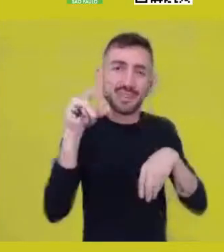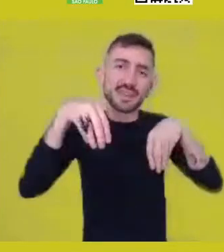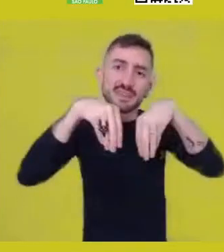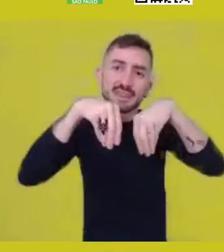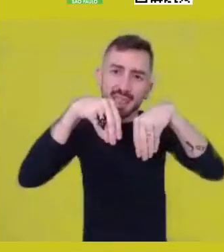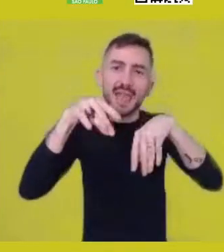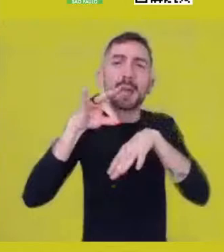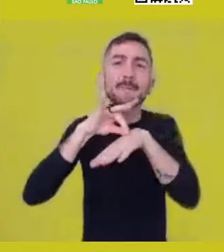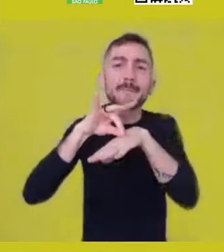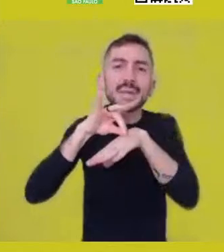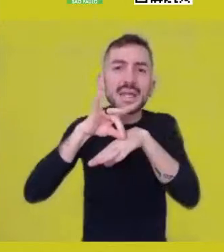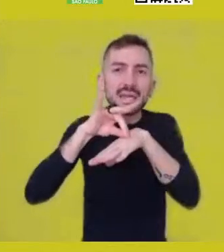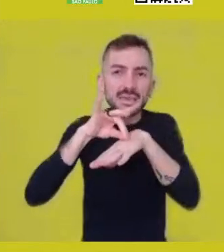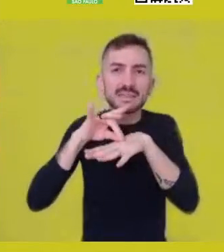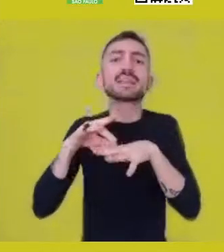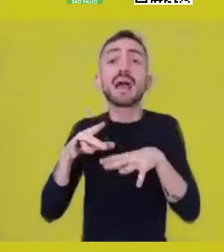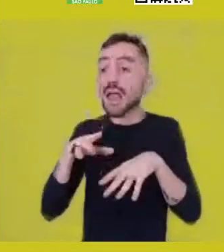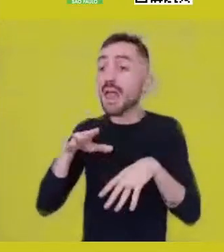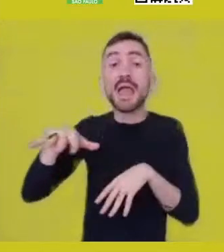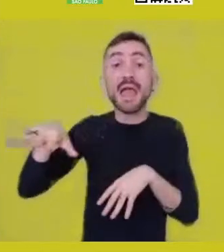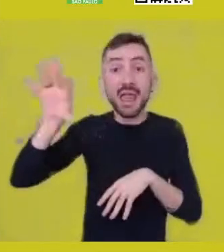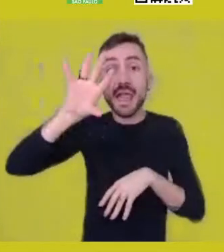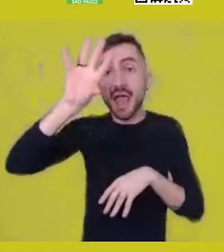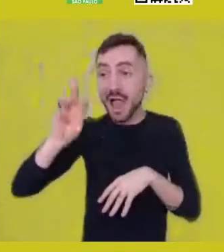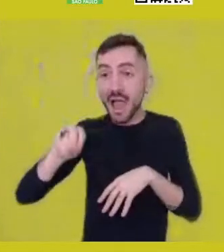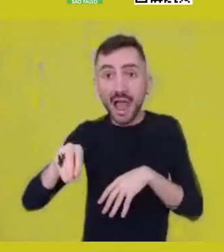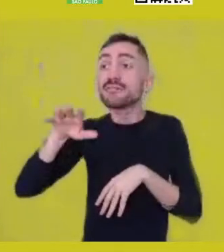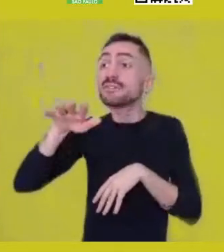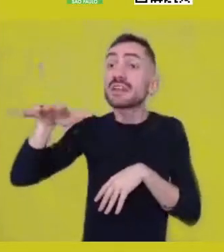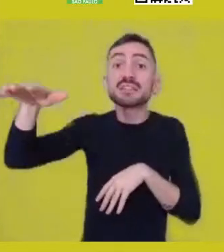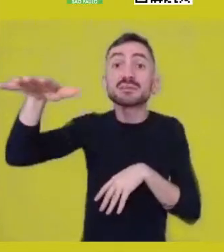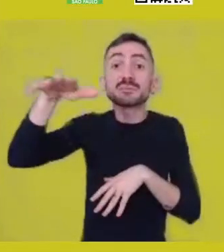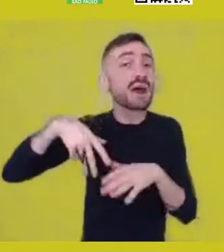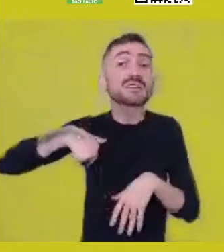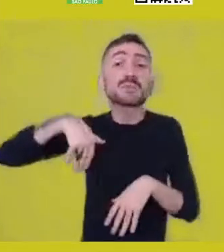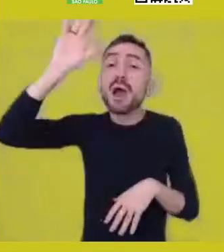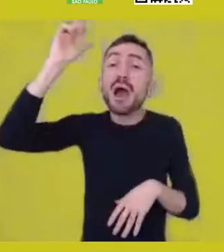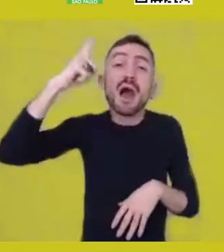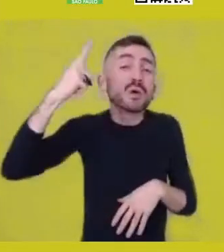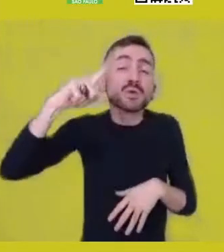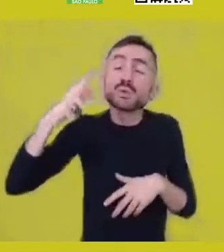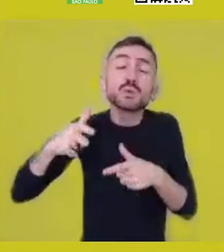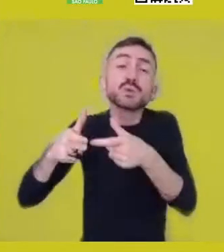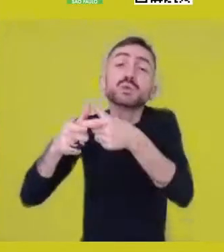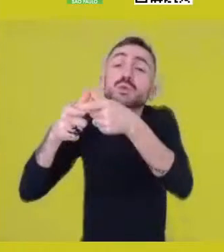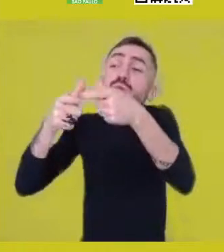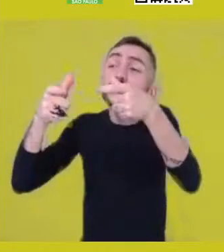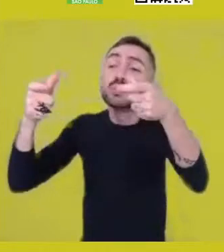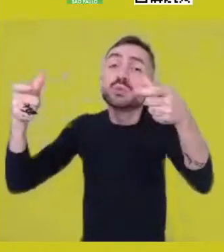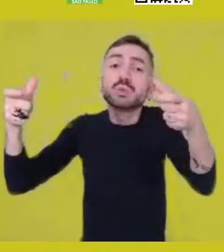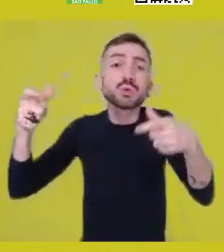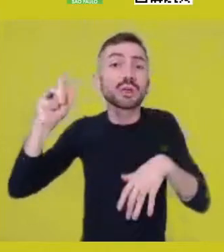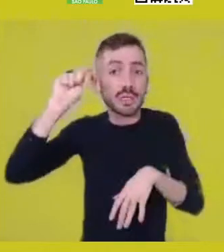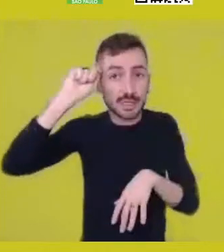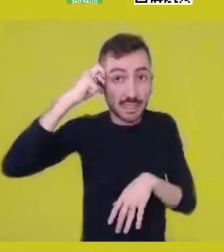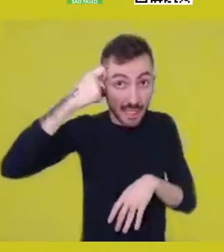a territorial space black in its majority, and within this territorial space black in its majority